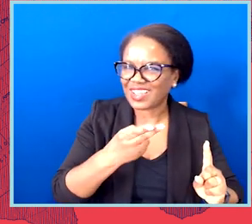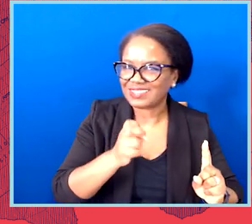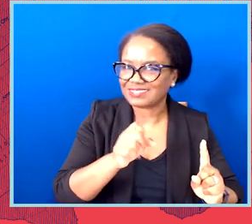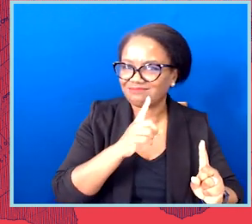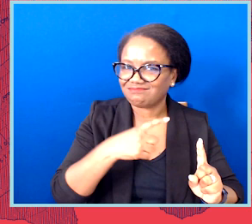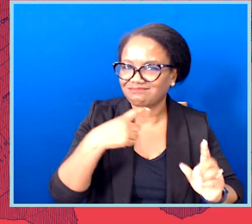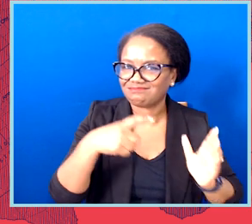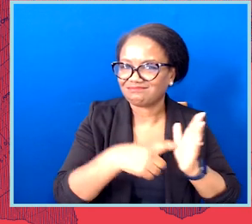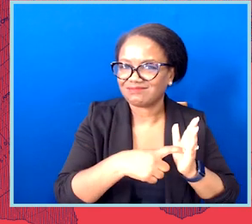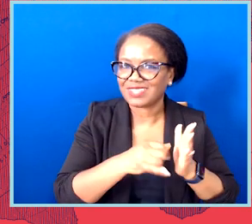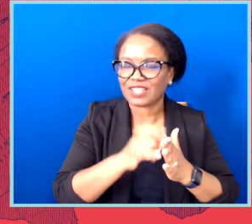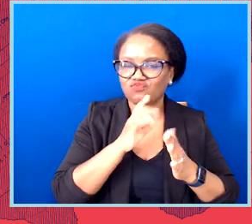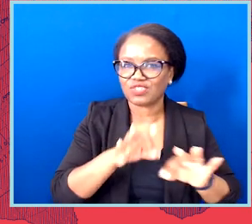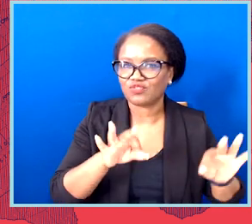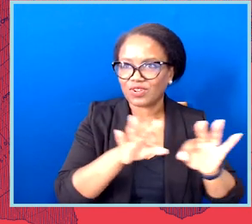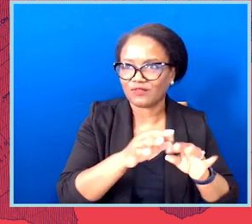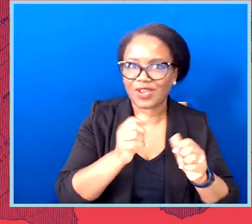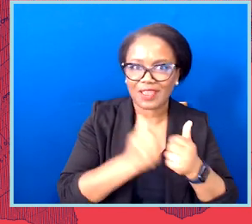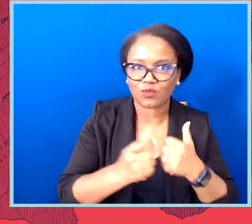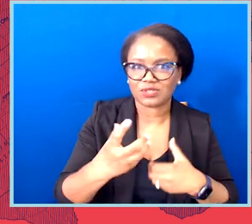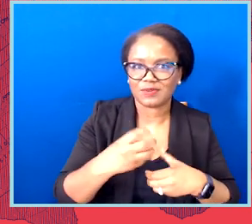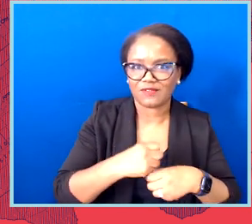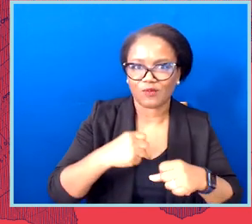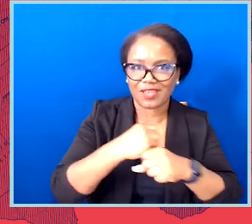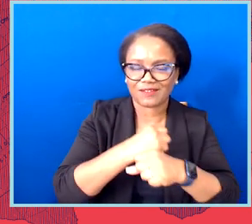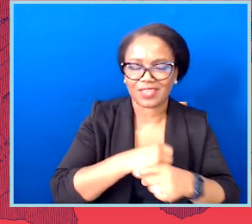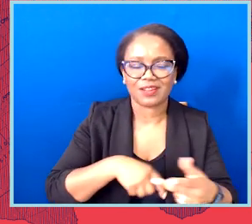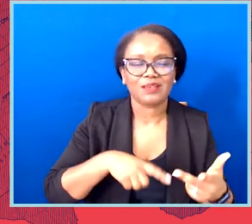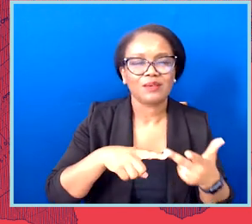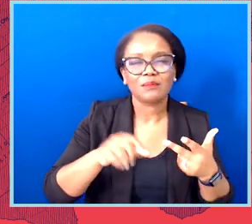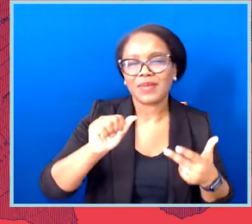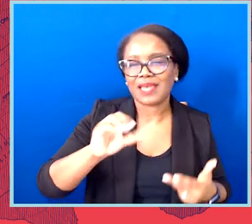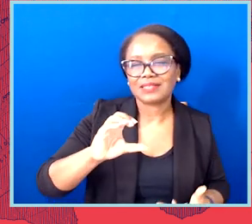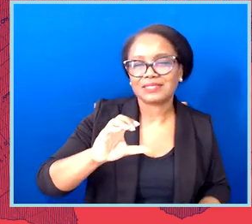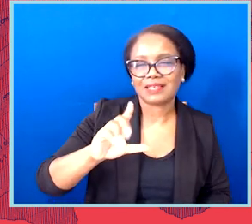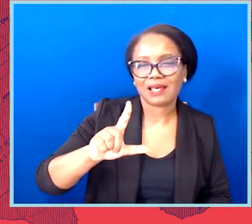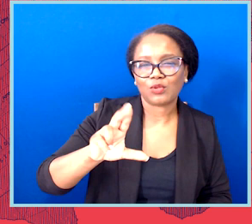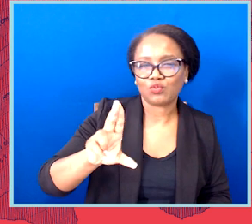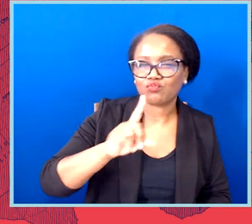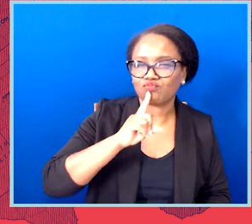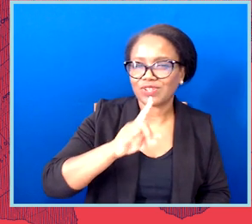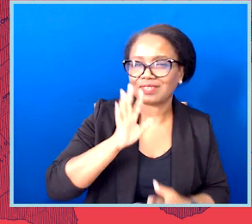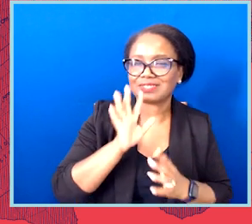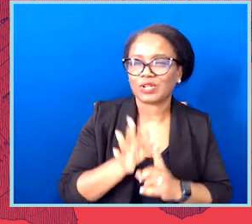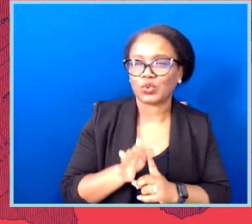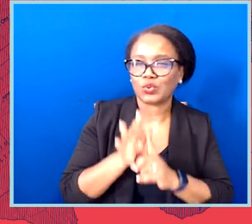lifting up these issues and changing hearts and minds. The ACLU is really, really uniquely positioned to have a national impact on this redistricting